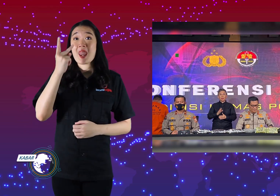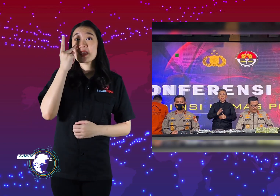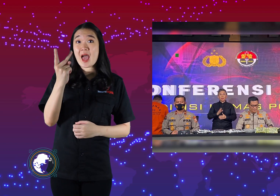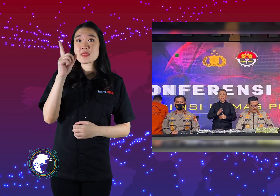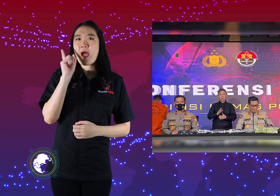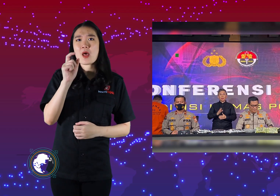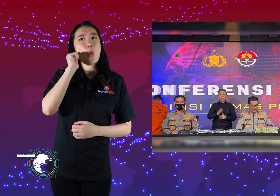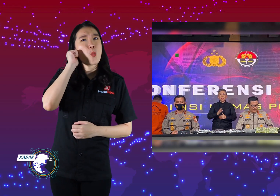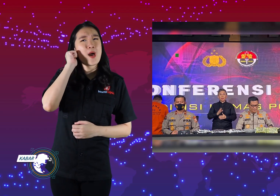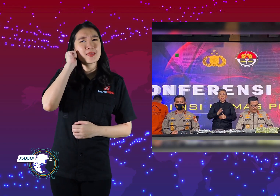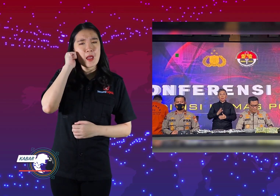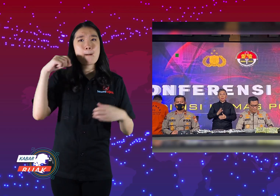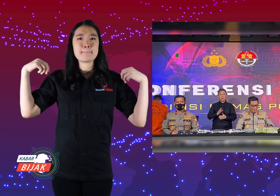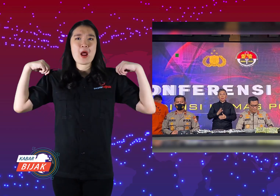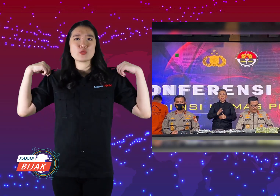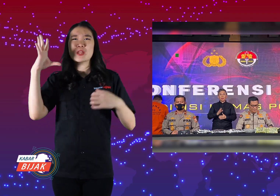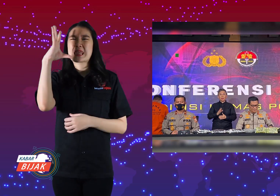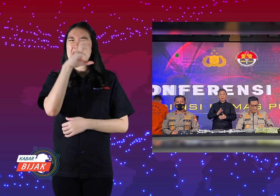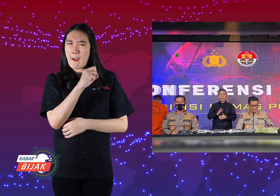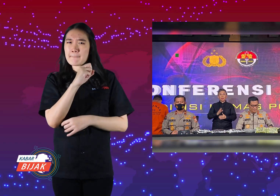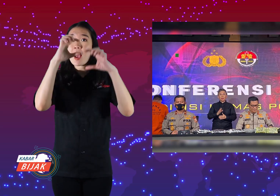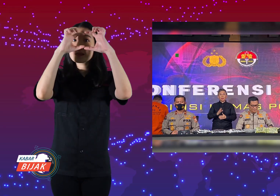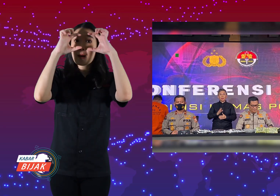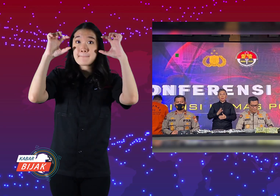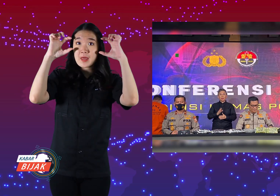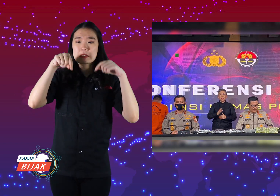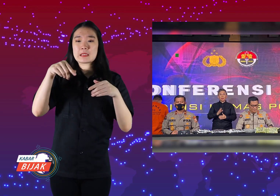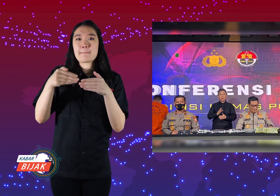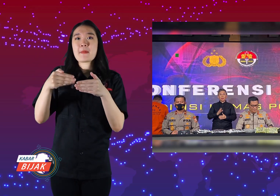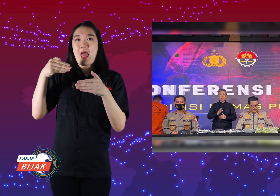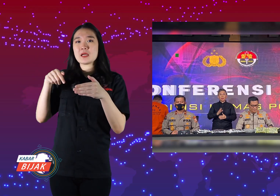Look at the woman in black with glasses on the back,